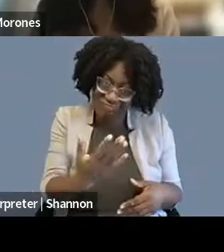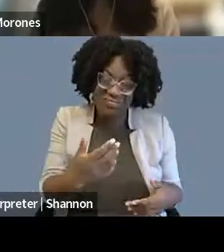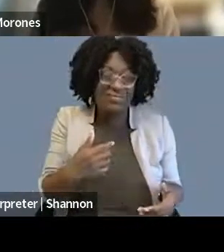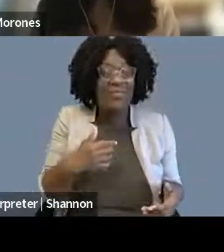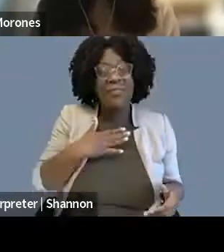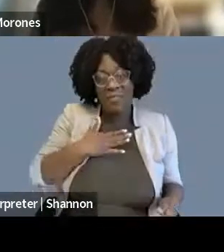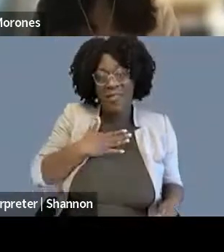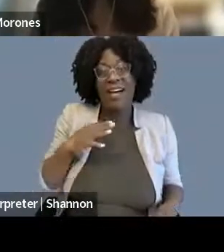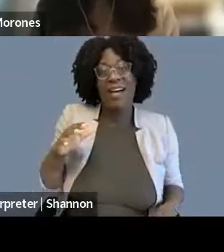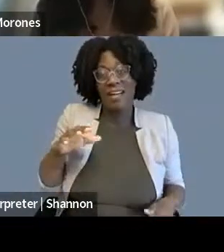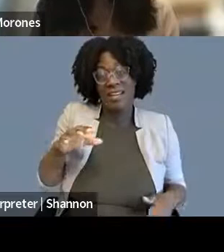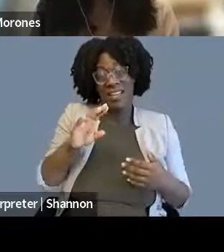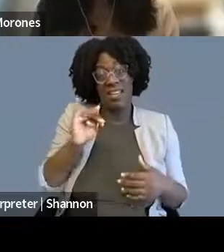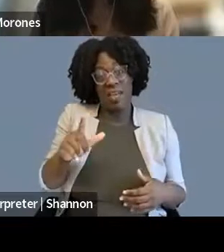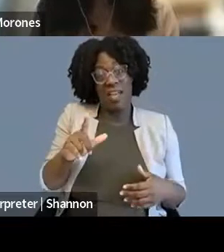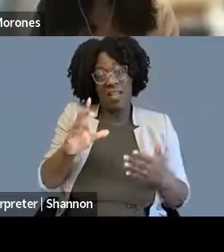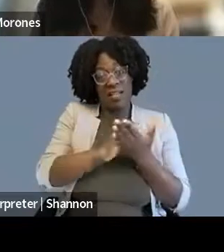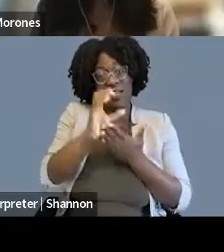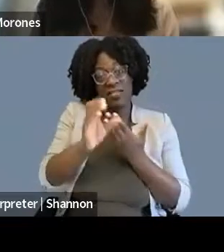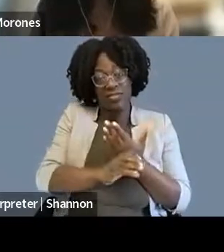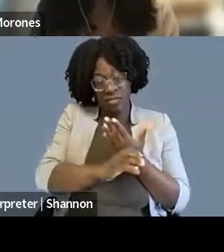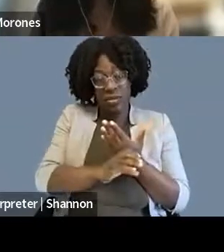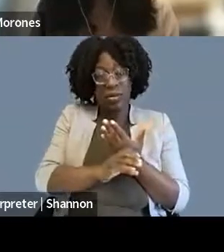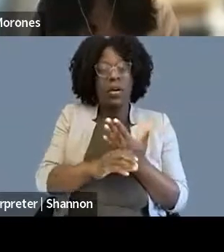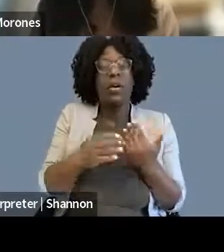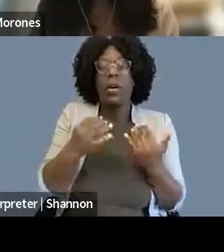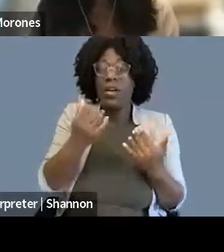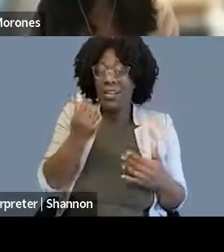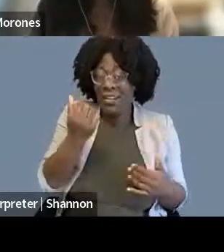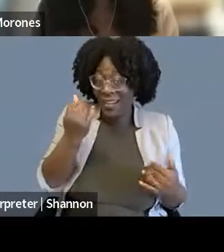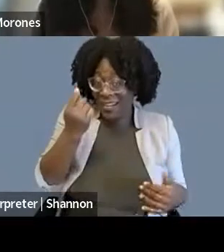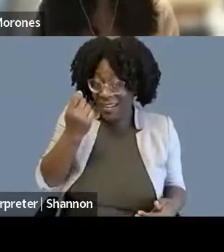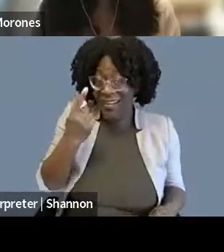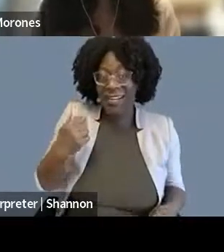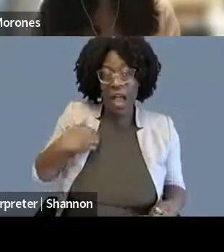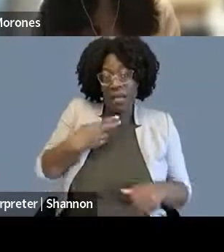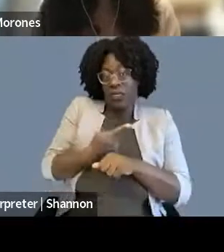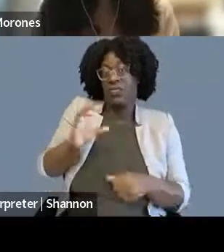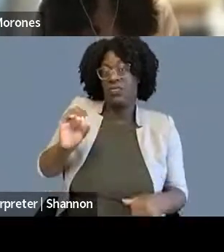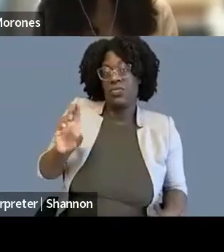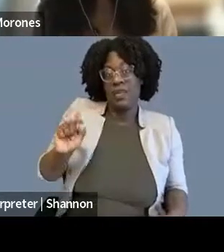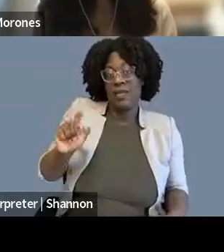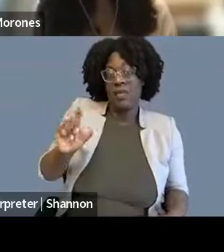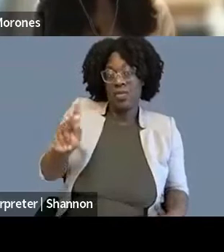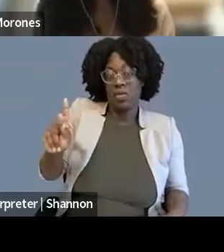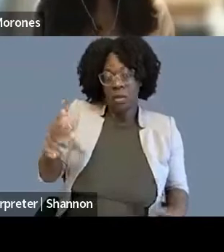which now gives a tally of the hours you spend on Zoom or, you know, in meetings, and I have like nine hours a day